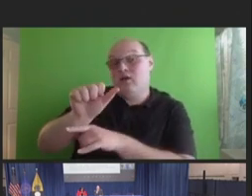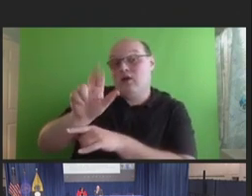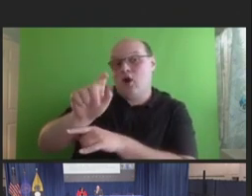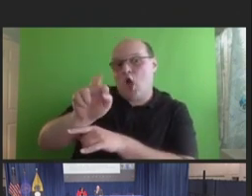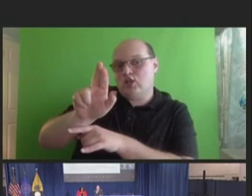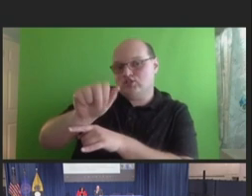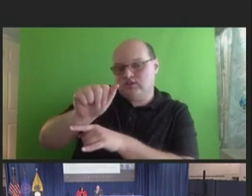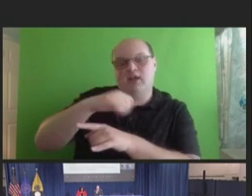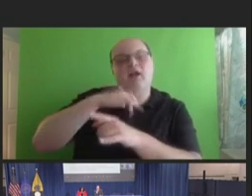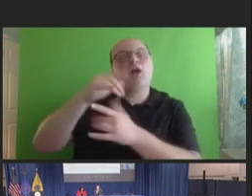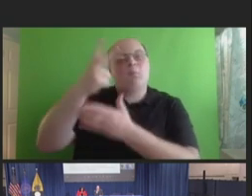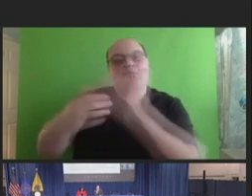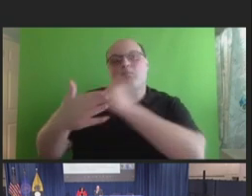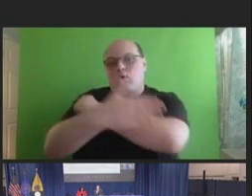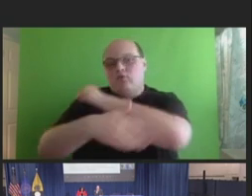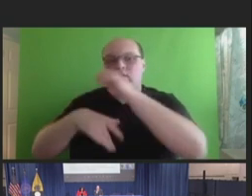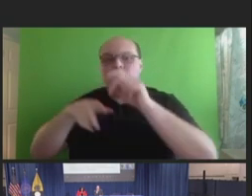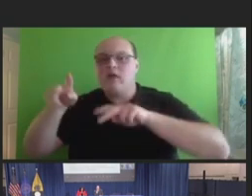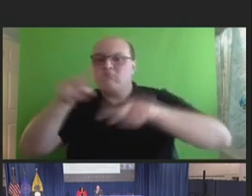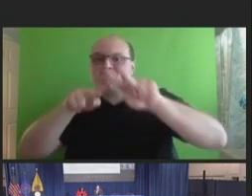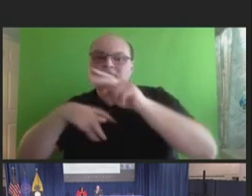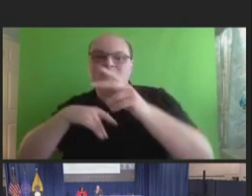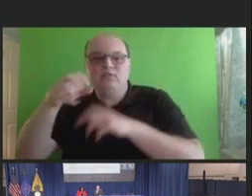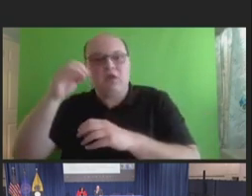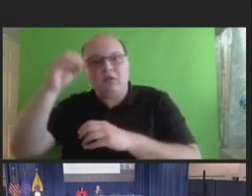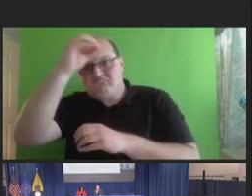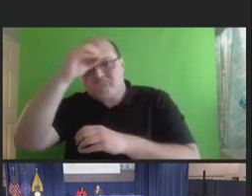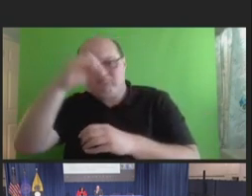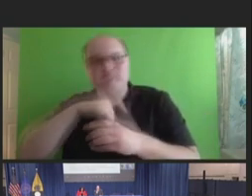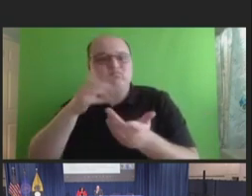fascinating subtexts in here. And, again, I think I would encourage you, those of you